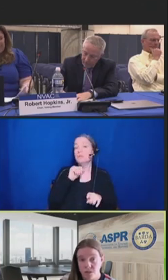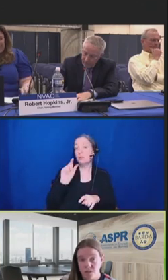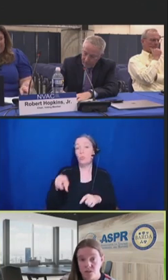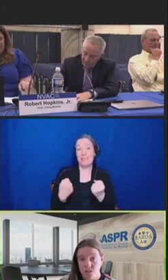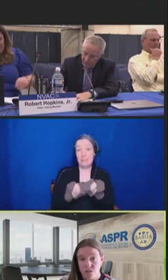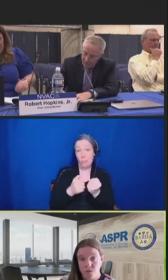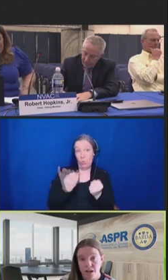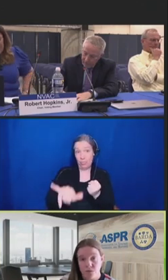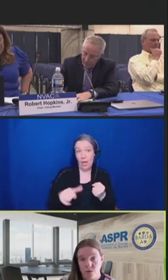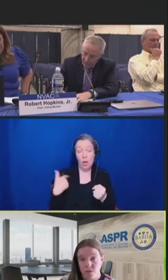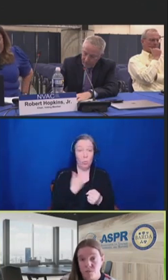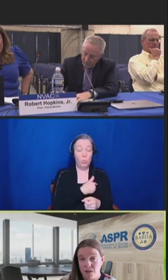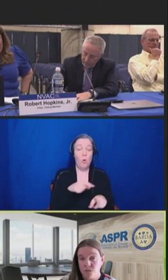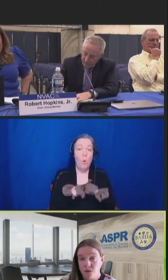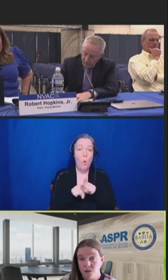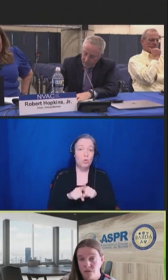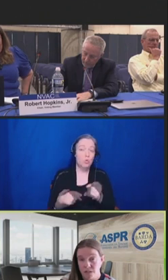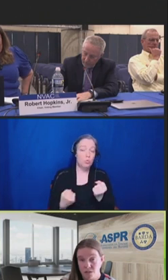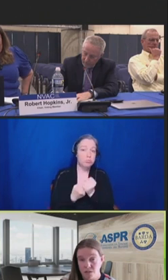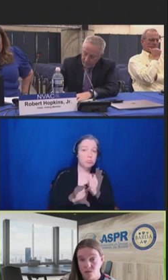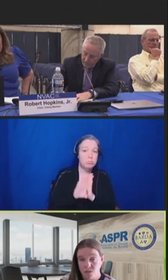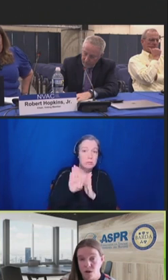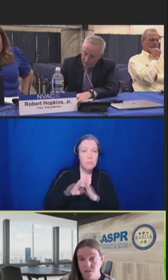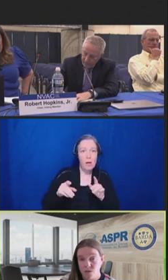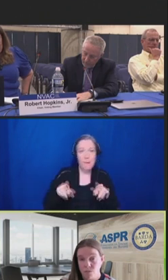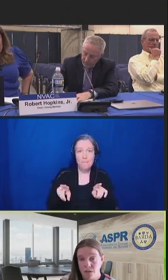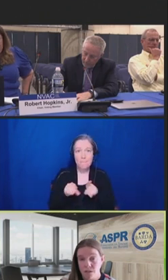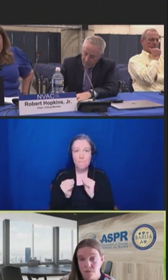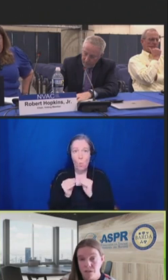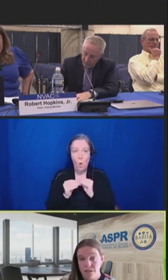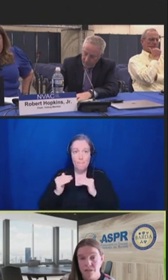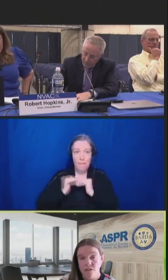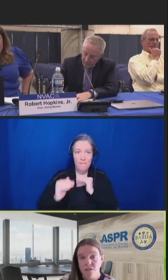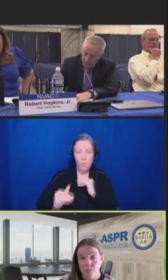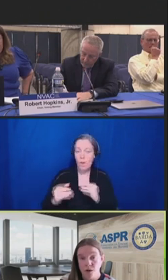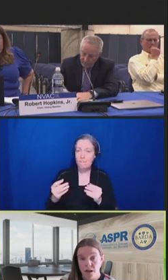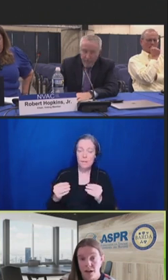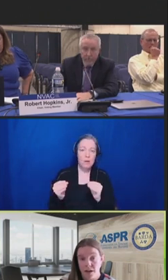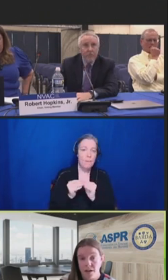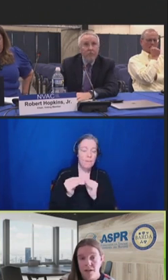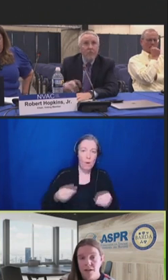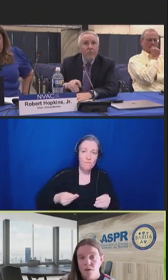of additional platforms that may further accelerate the response to a pandemic, such as mRNA.